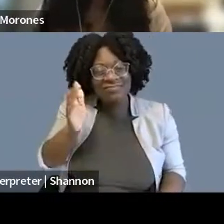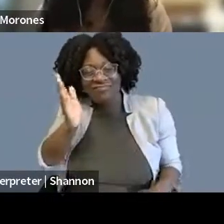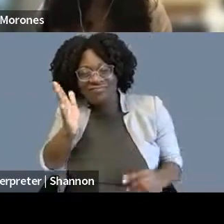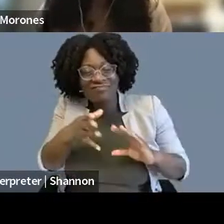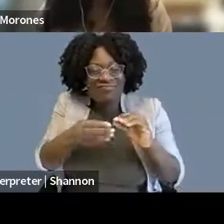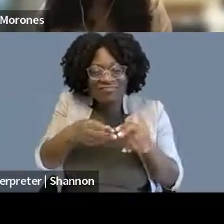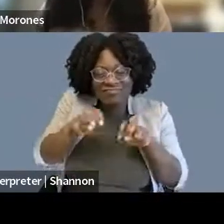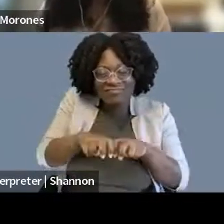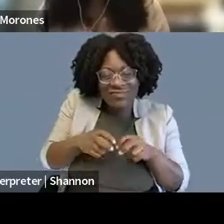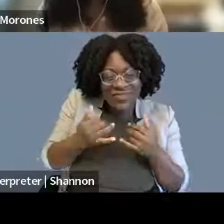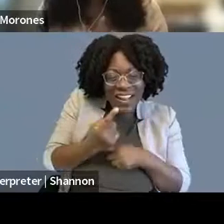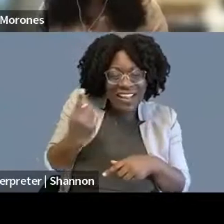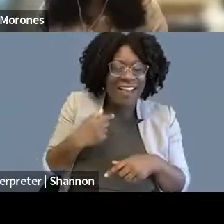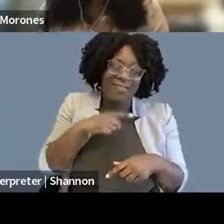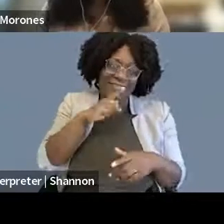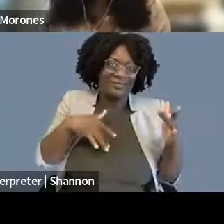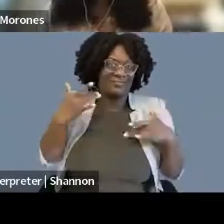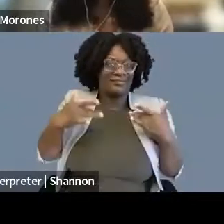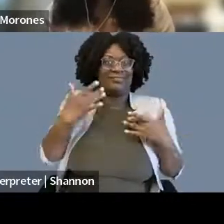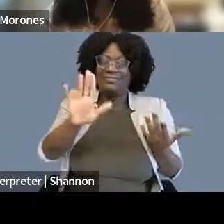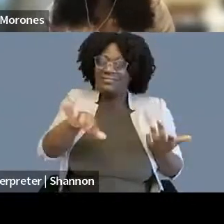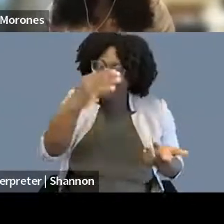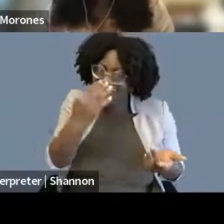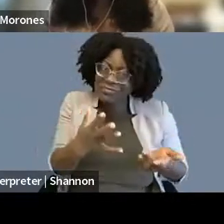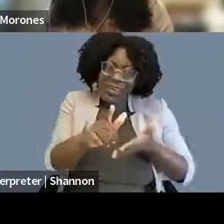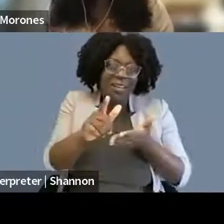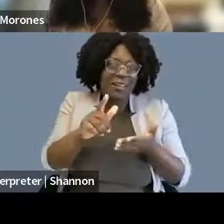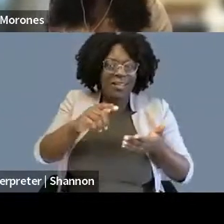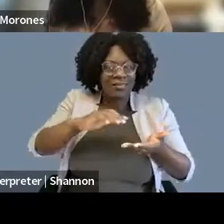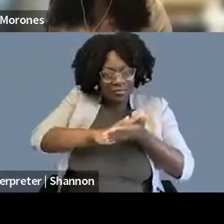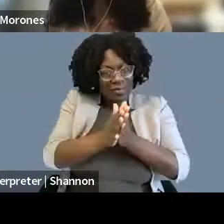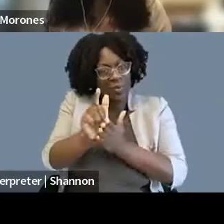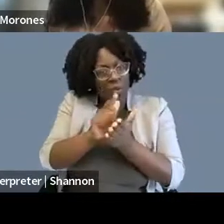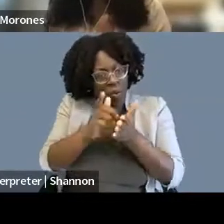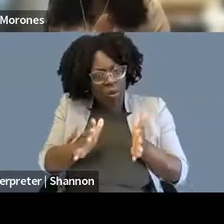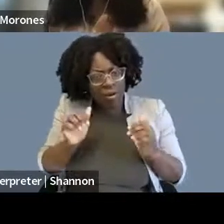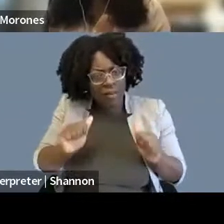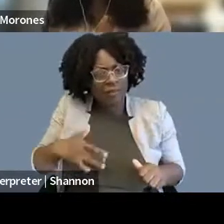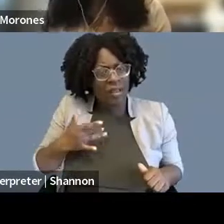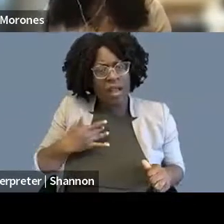is just that lawyering can be so rewarding and very stressful, but really fun.